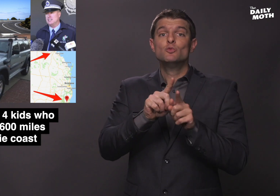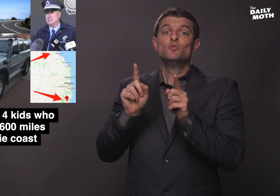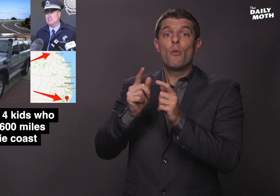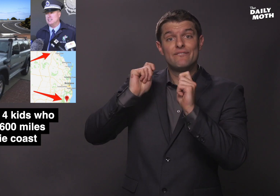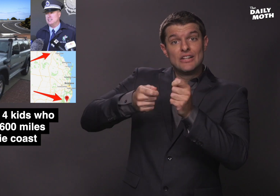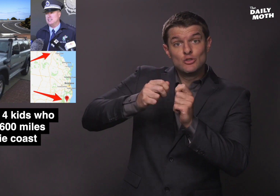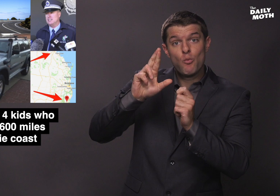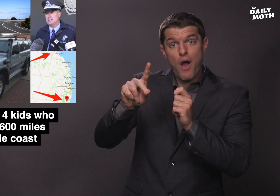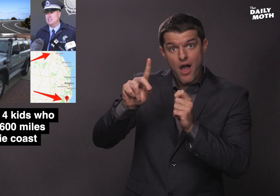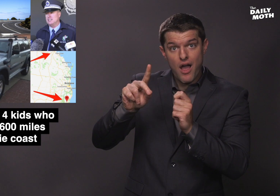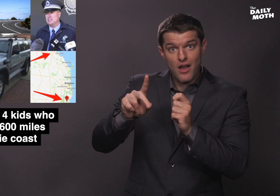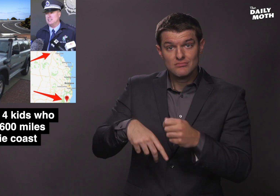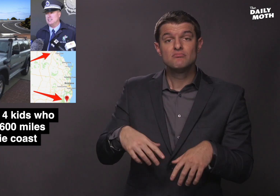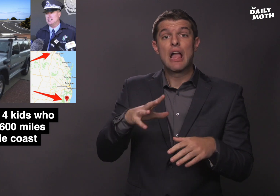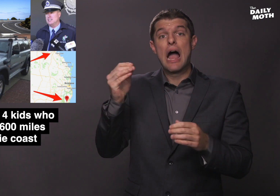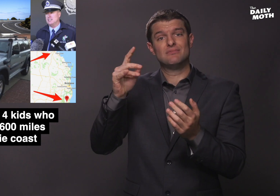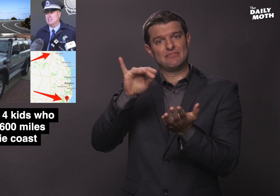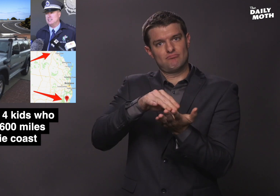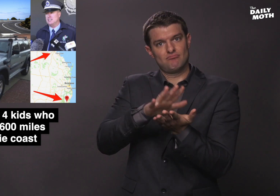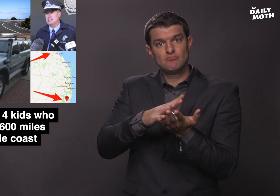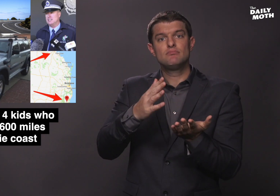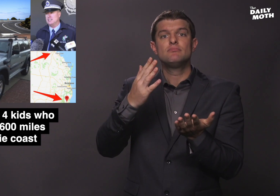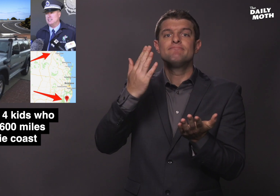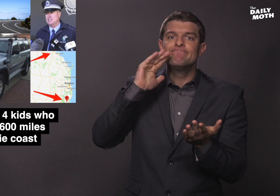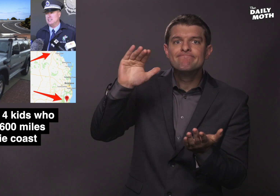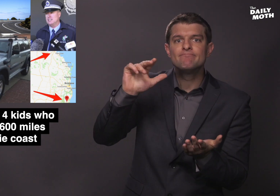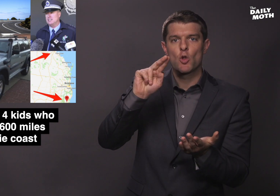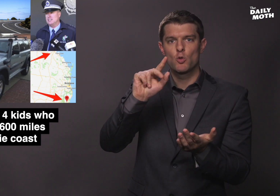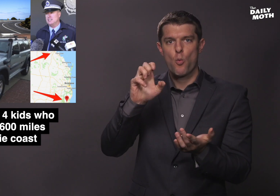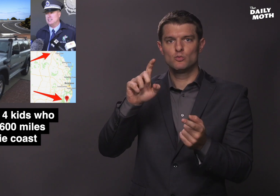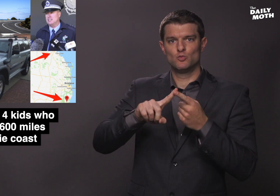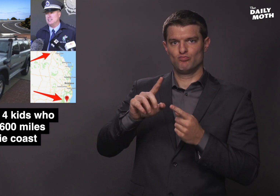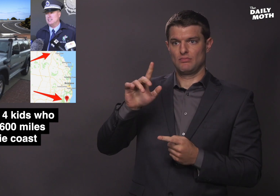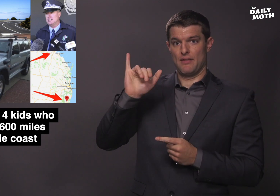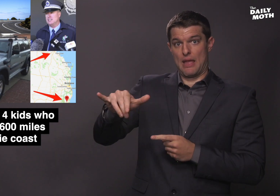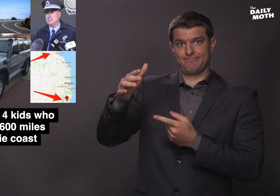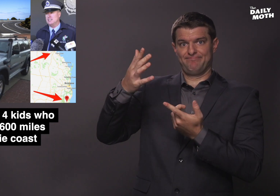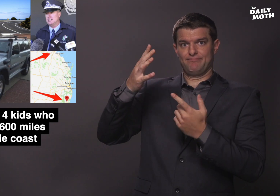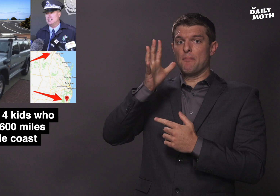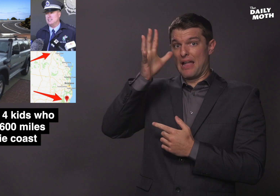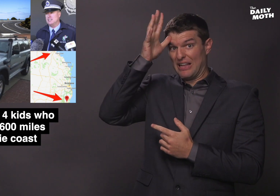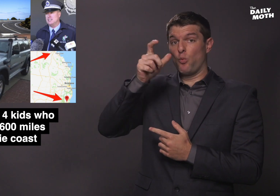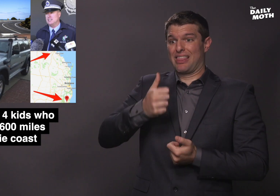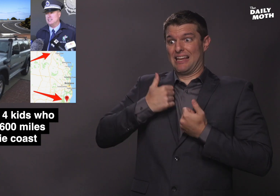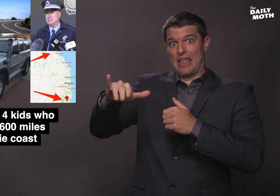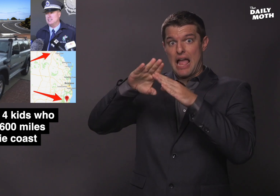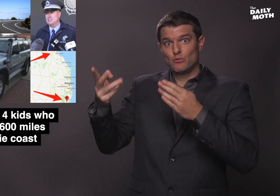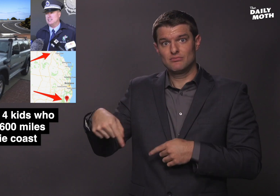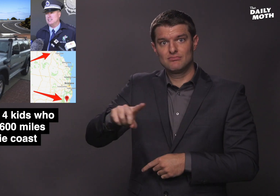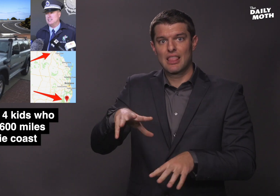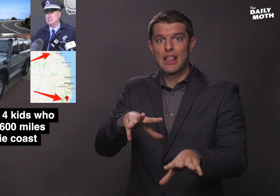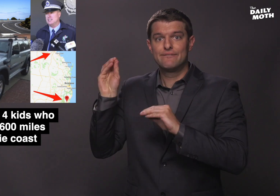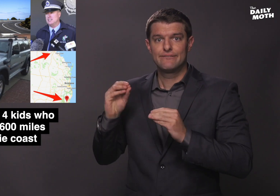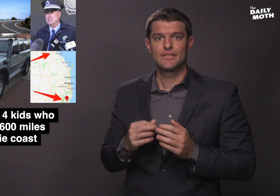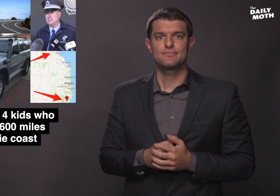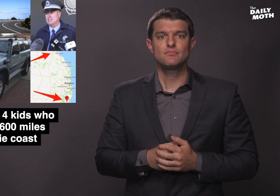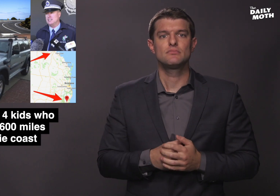and packed fishing rods and left a farewell note.